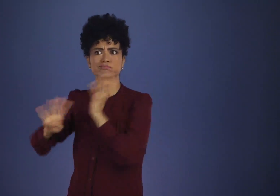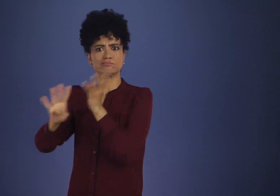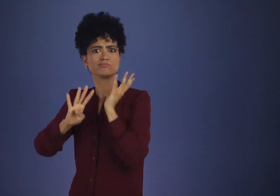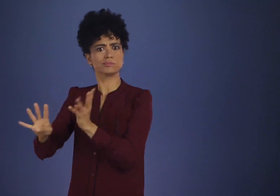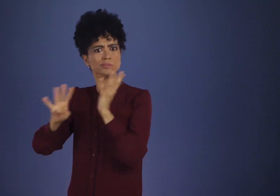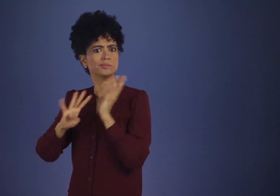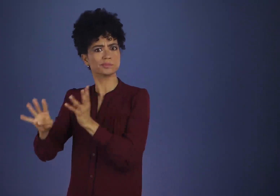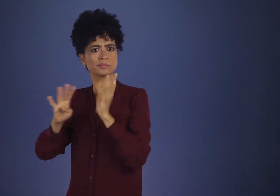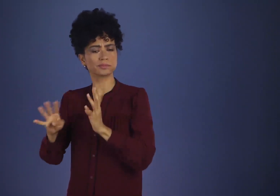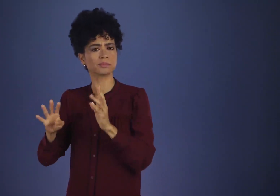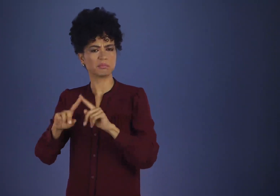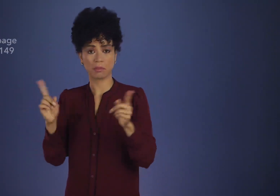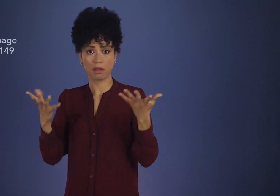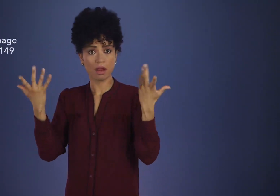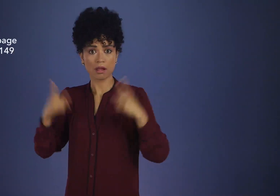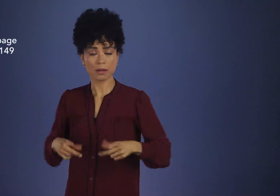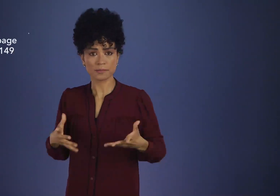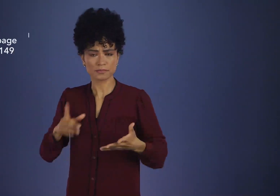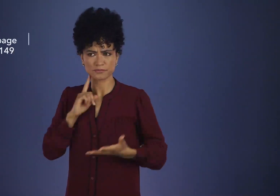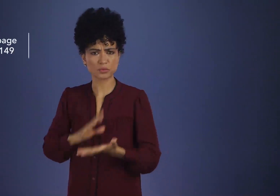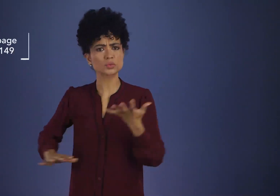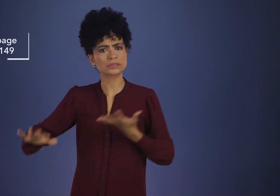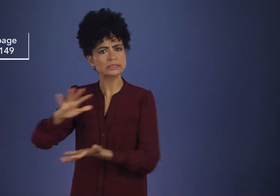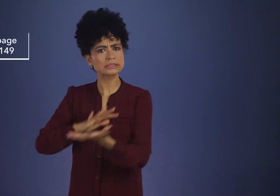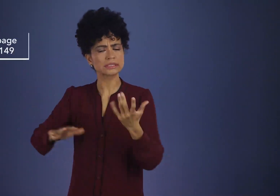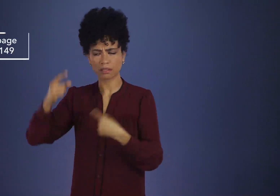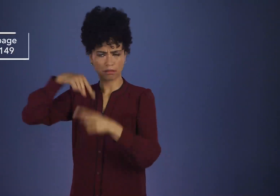but unlike a beehive, it was confusion compounded.